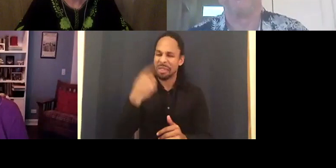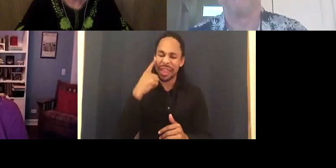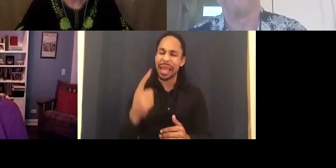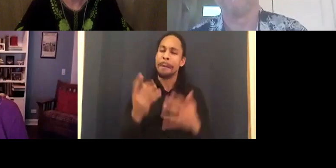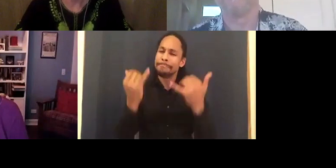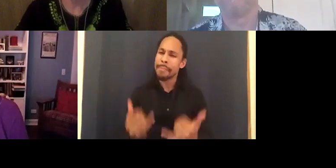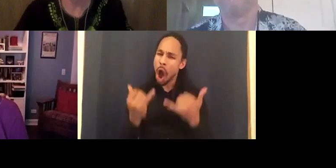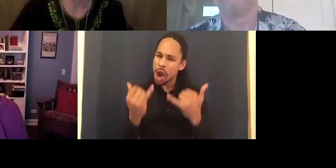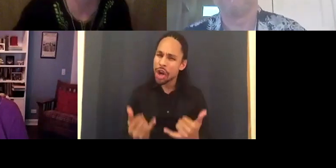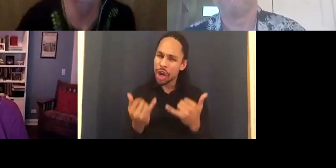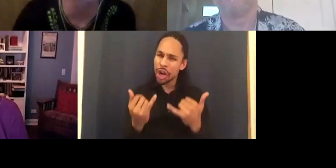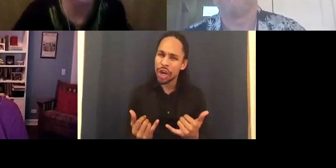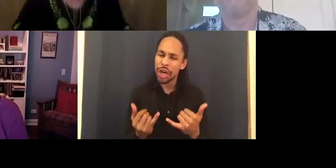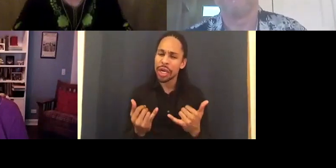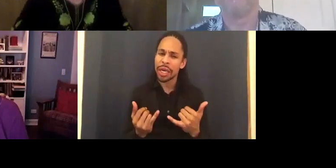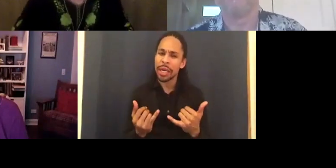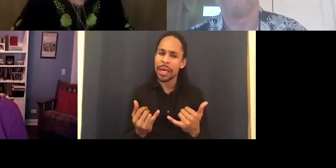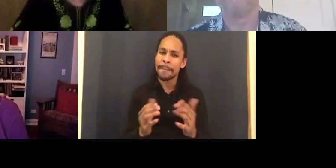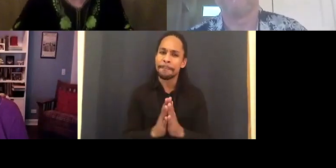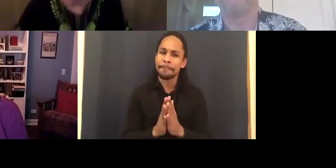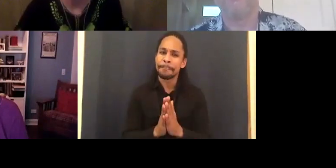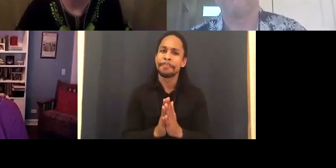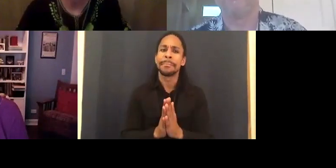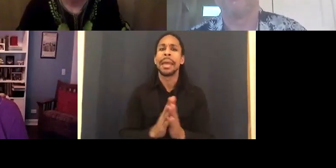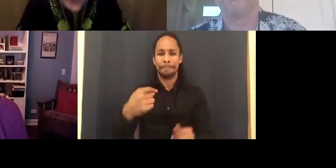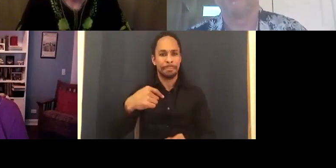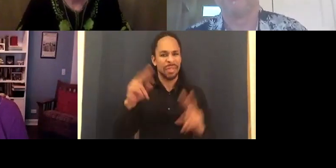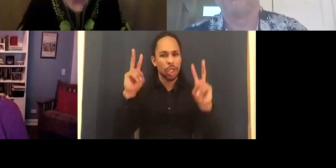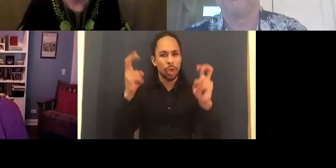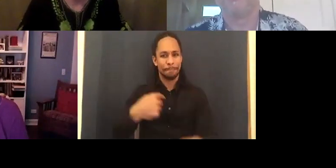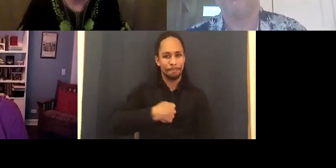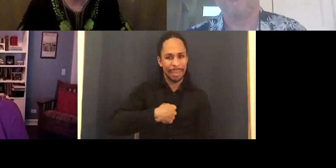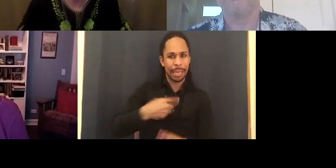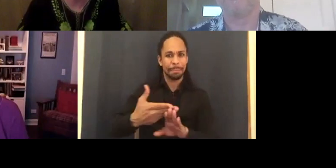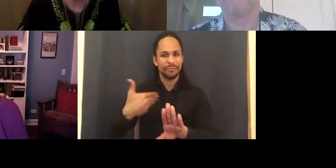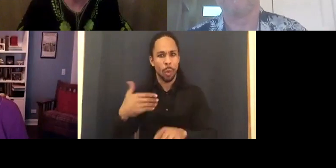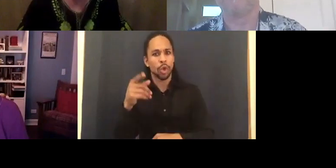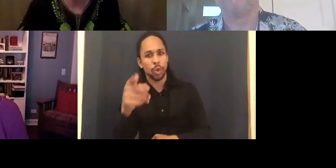No. I think I'm going to go with me before you. Because there was just no need for